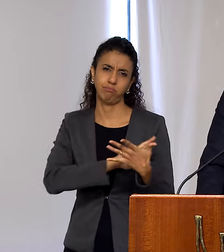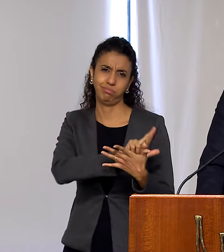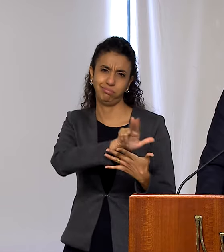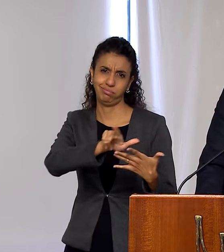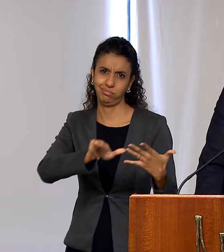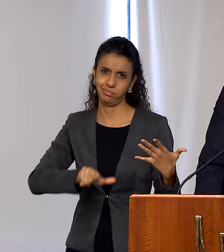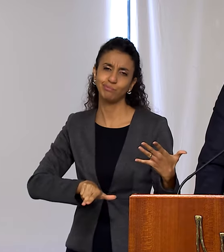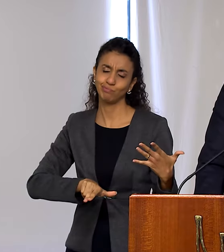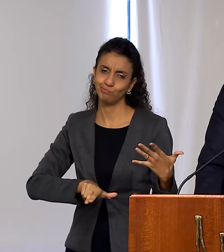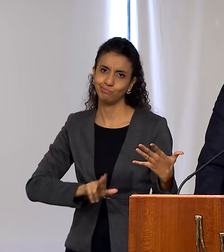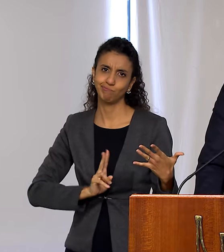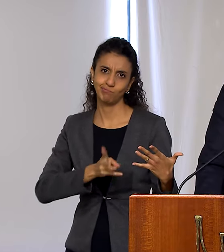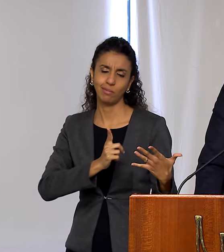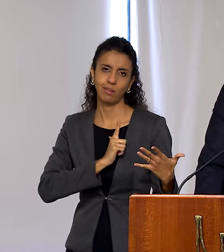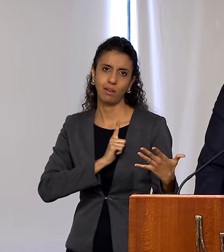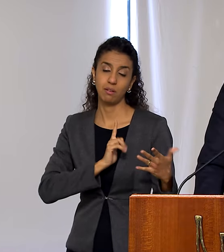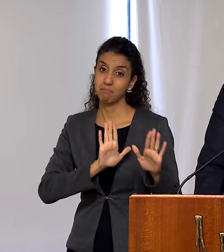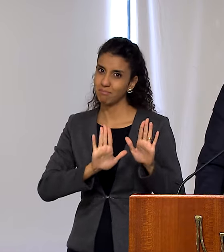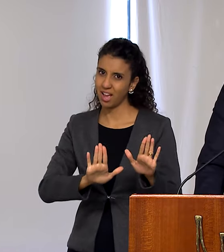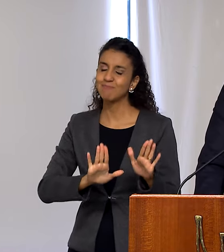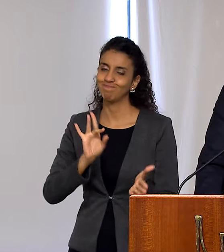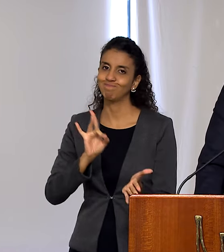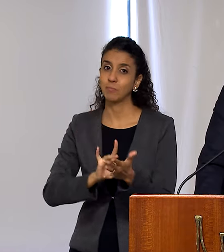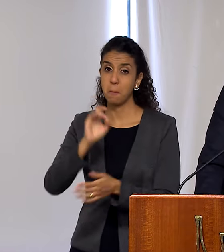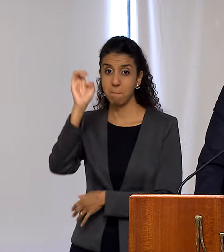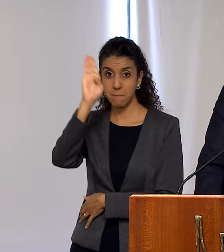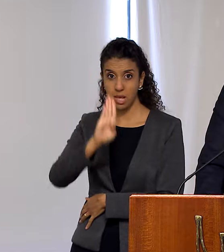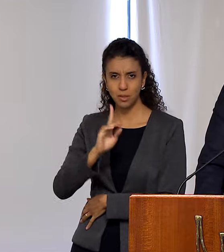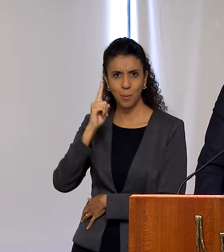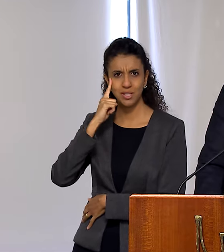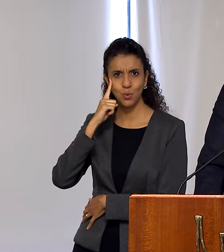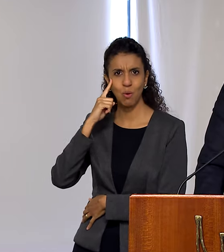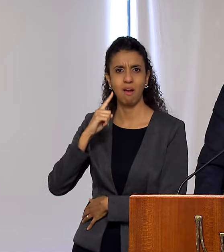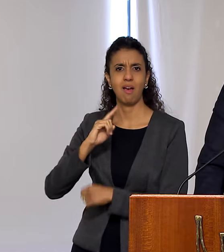which obviously persist. The fact is that Brazil, in terms of sustainable development,